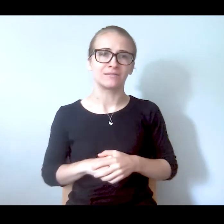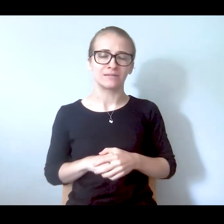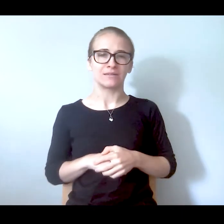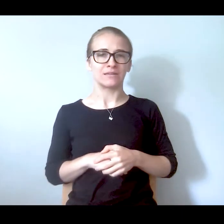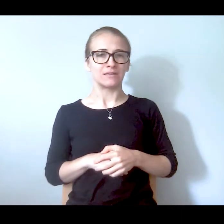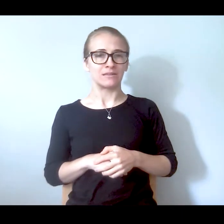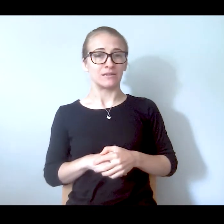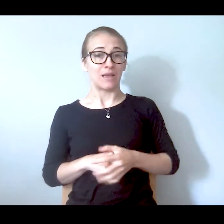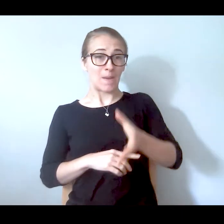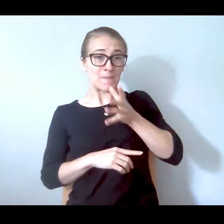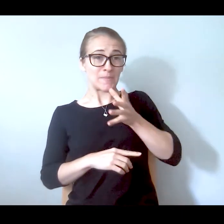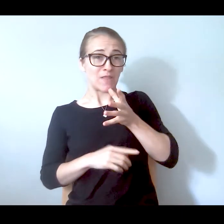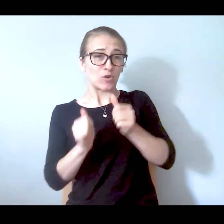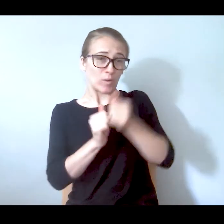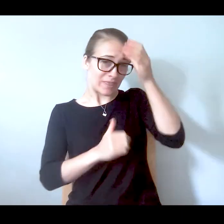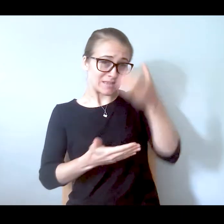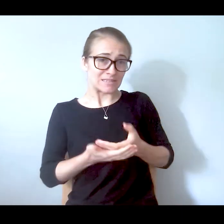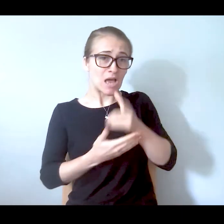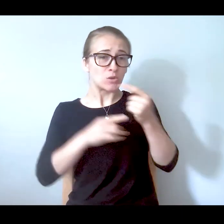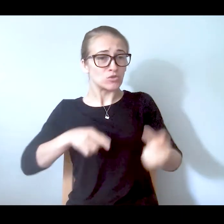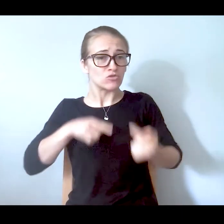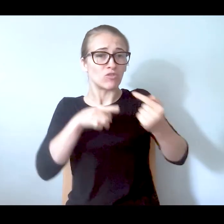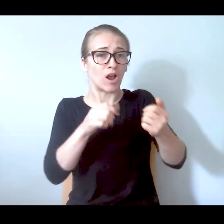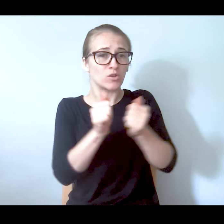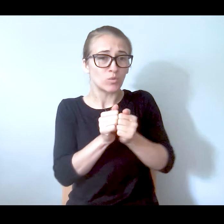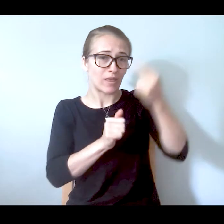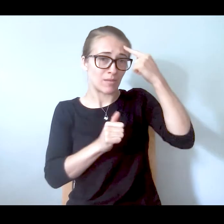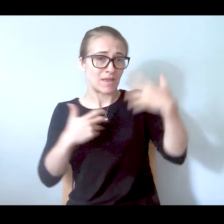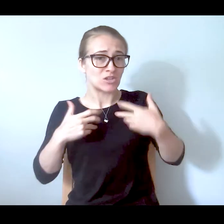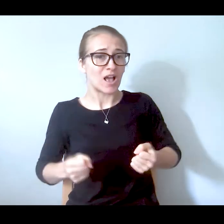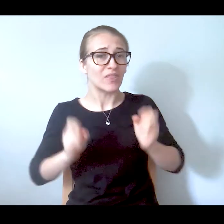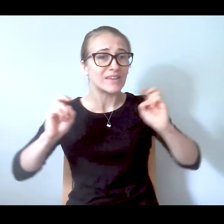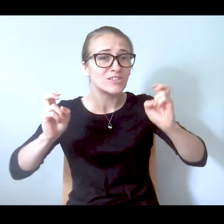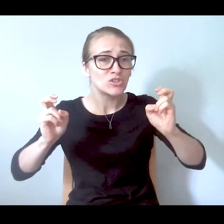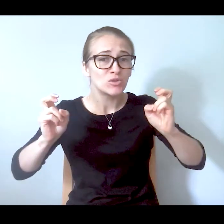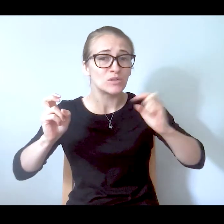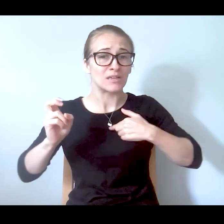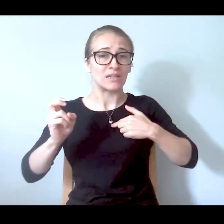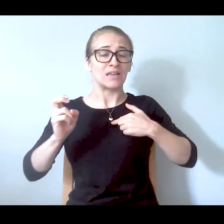health. And being a mother of a son with mental health issues, the times that I have to face -- that